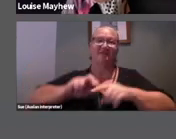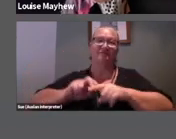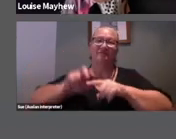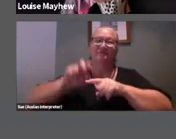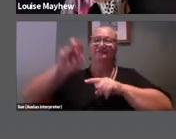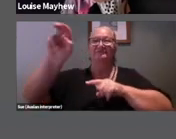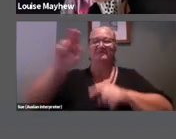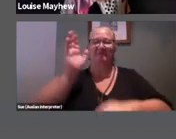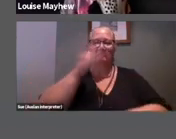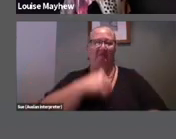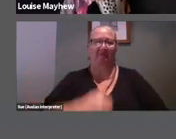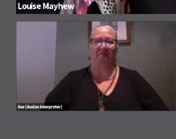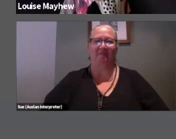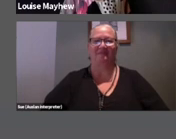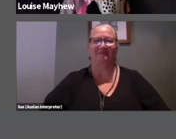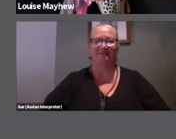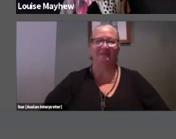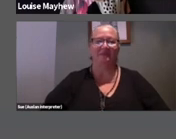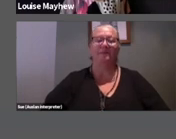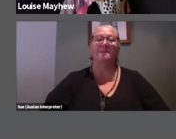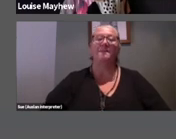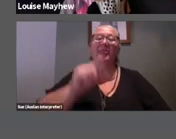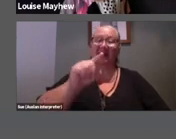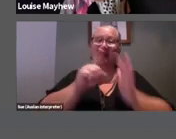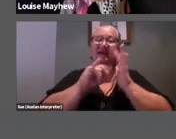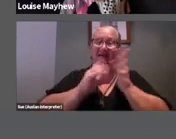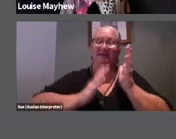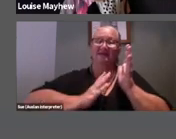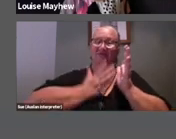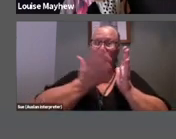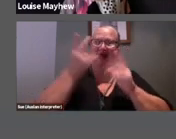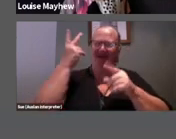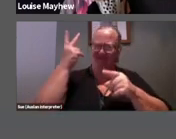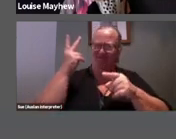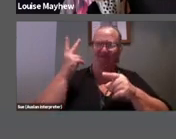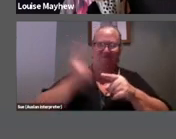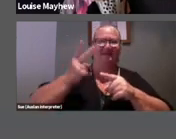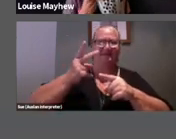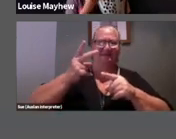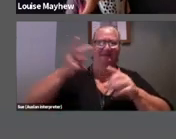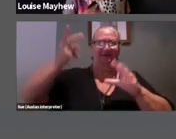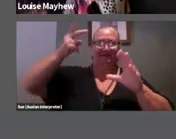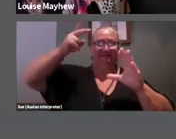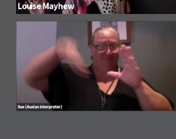It is a surprisingly fast slippery dip, participants almost woosh